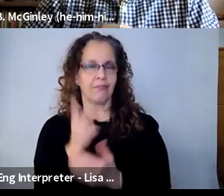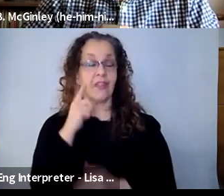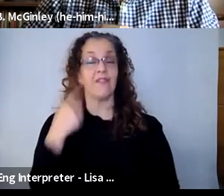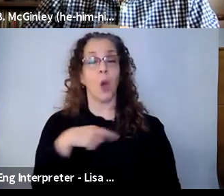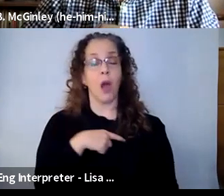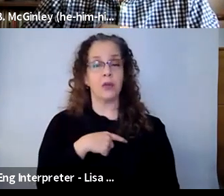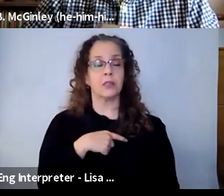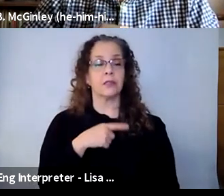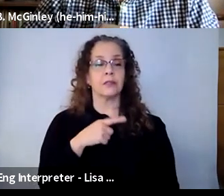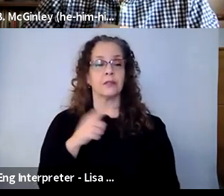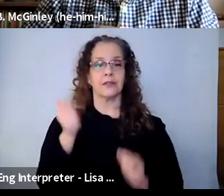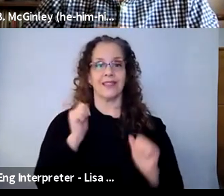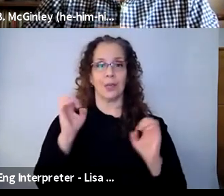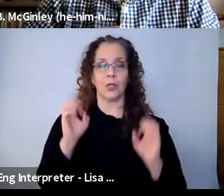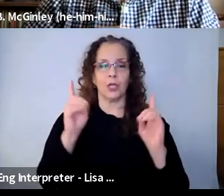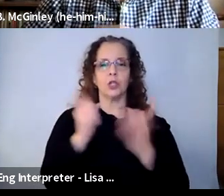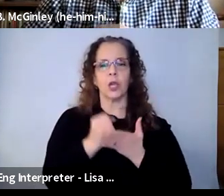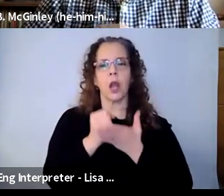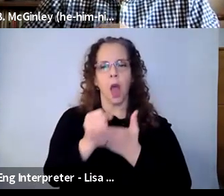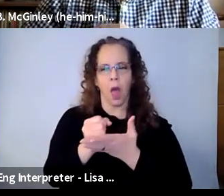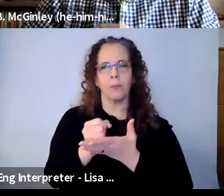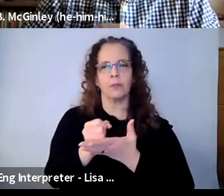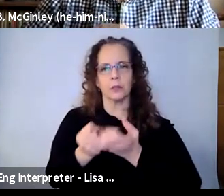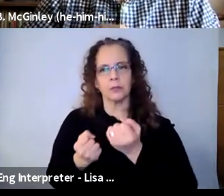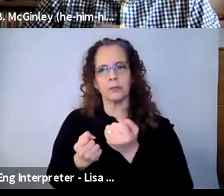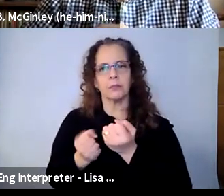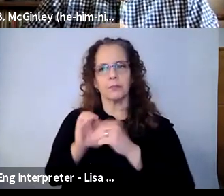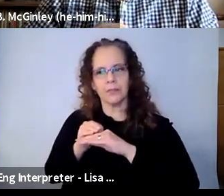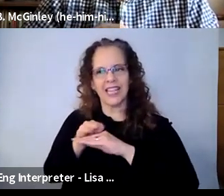to shape and develop the entire child. It gives them a voice